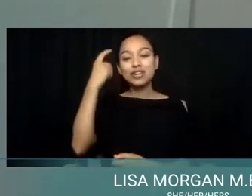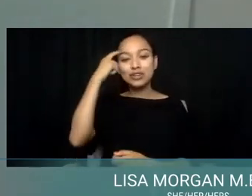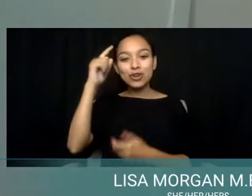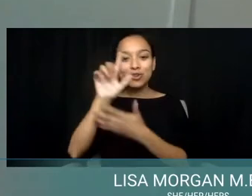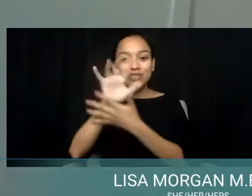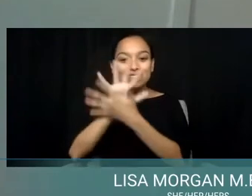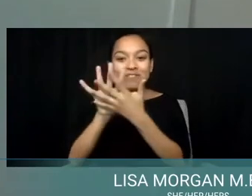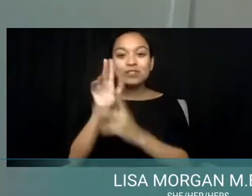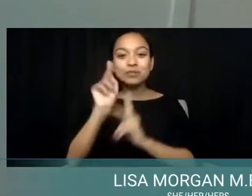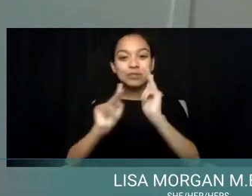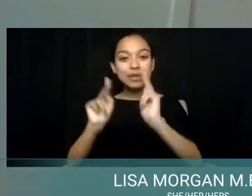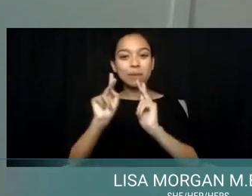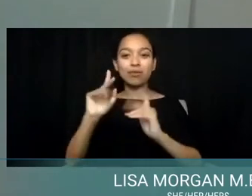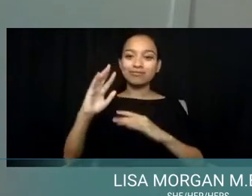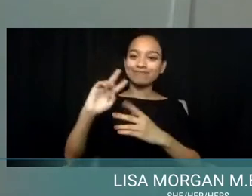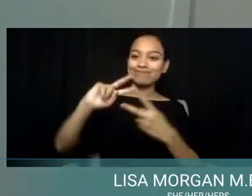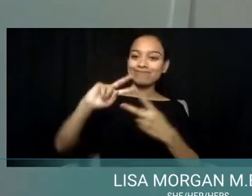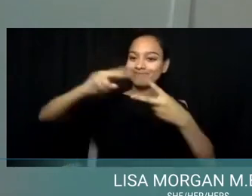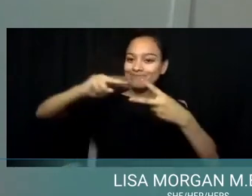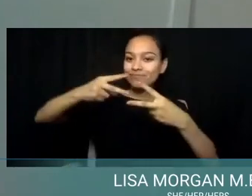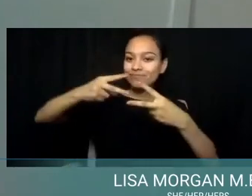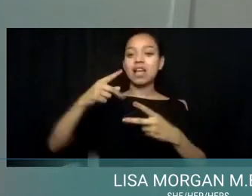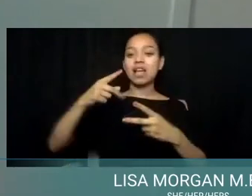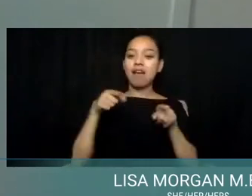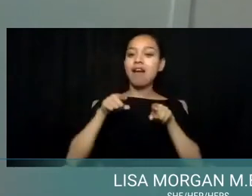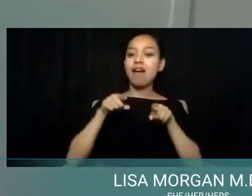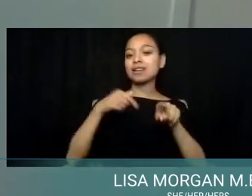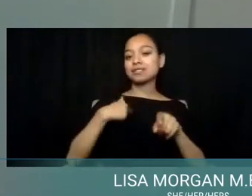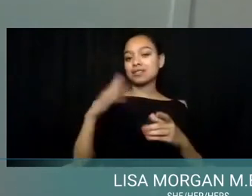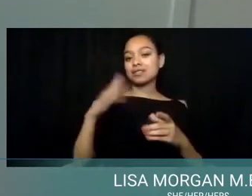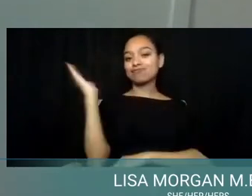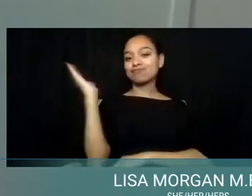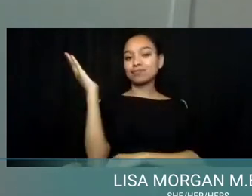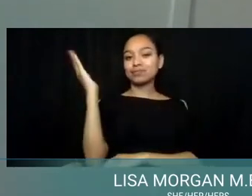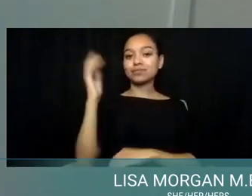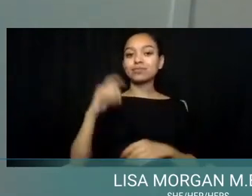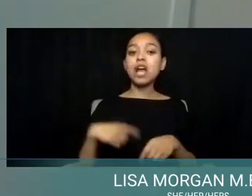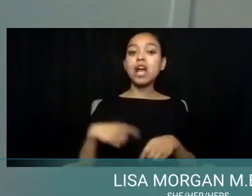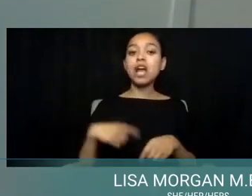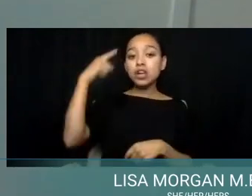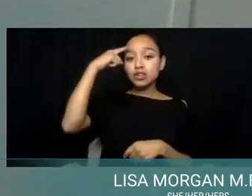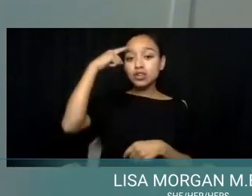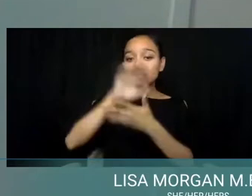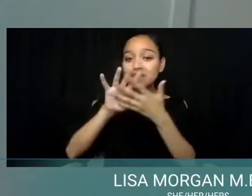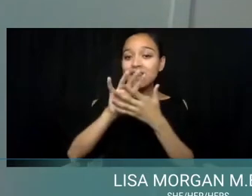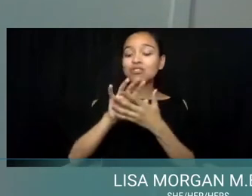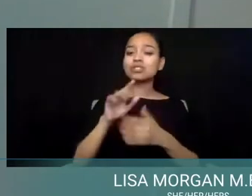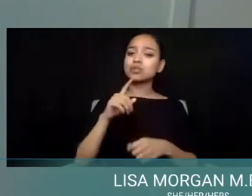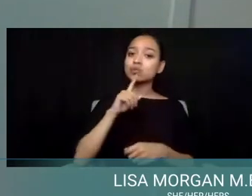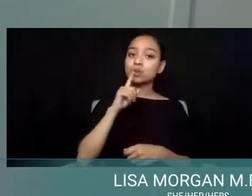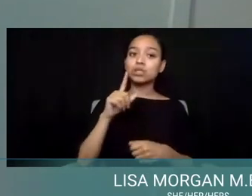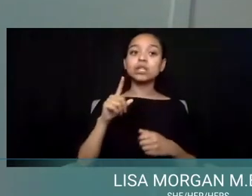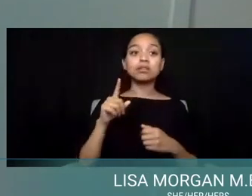Autism is a lifelong neurodevelopmental condition with challenges in social communication, learning,